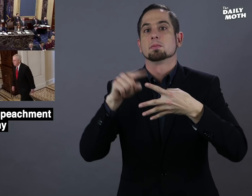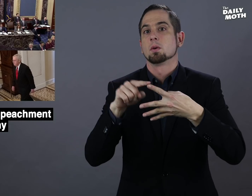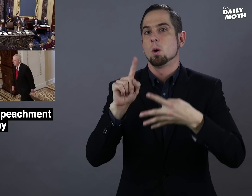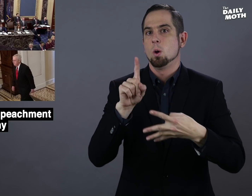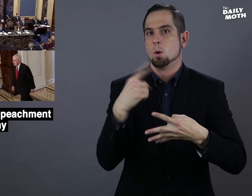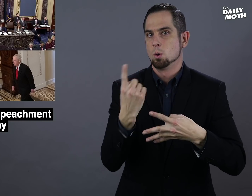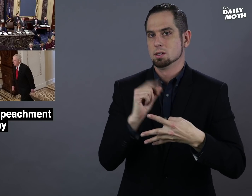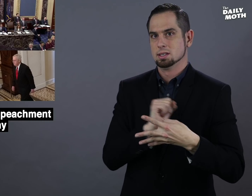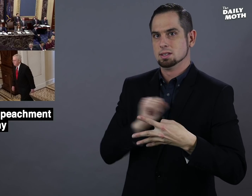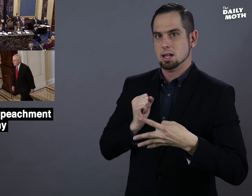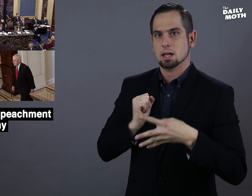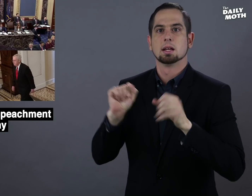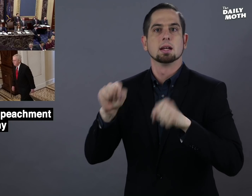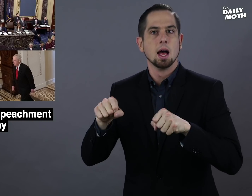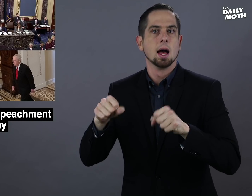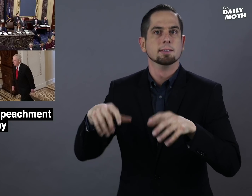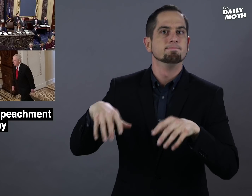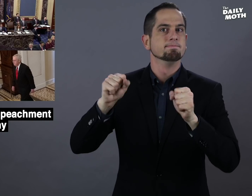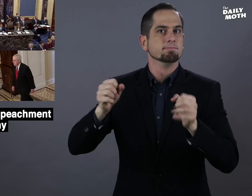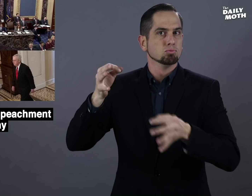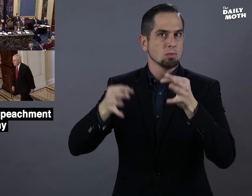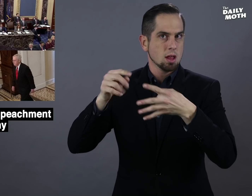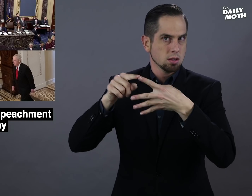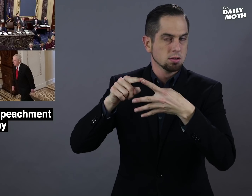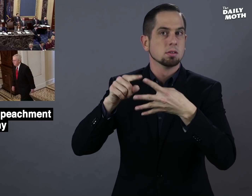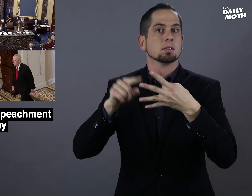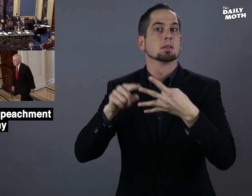that only the Senate can hold a trial,